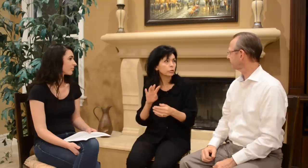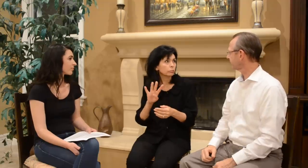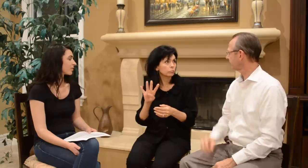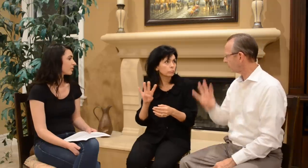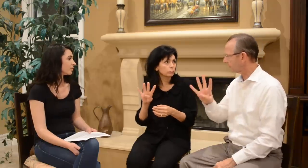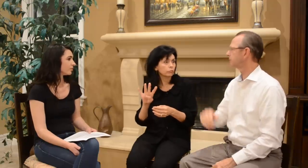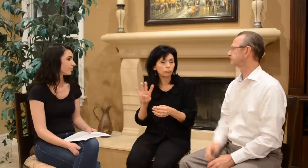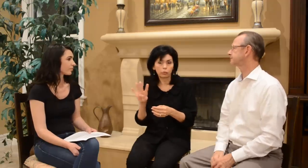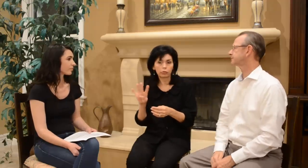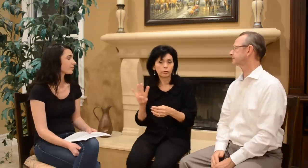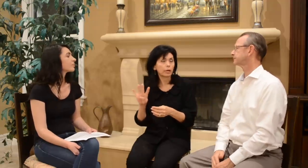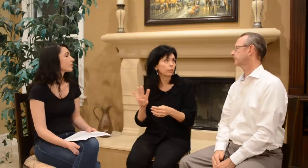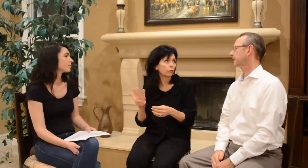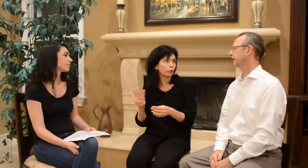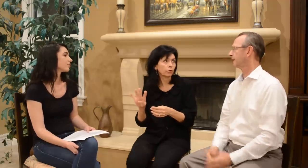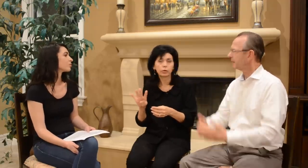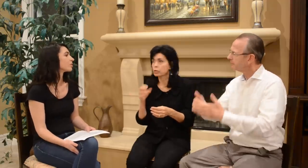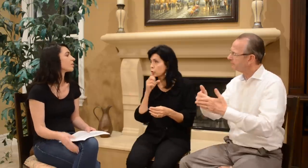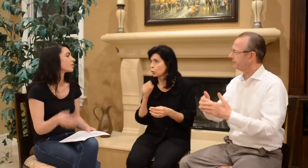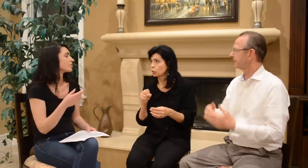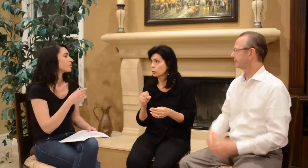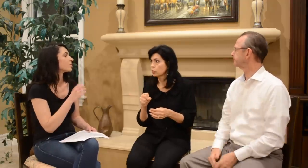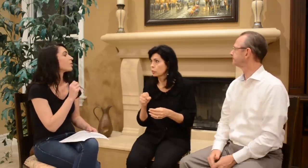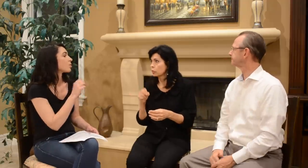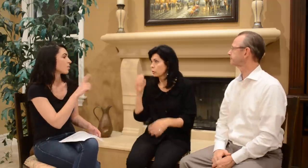I think she was 4 years old